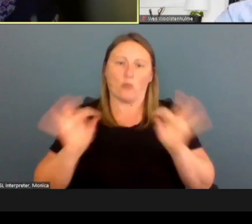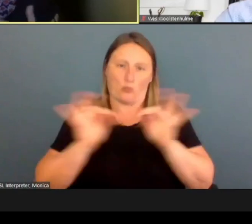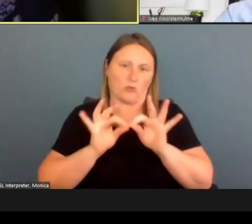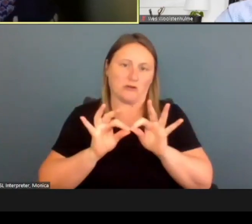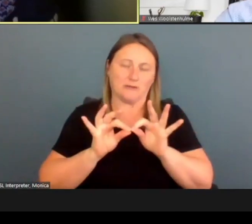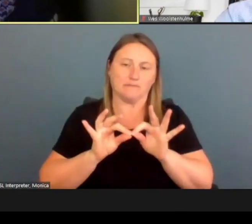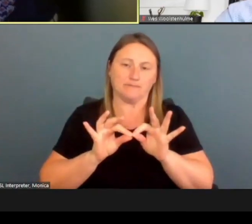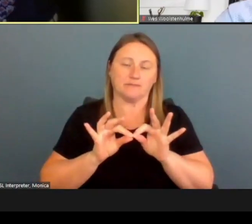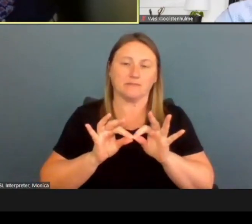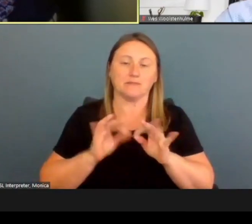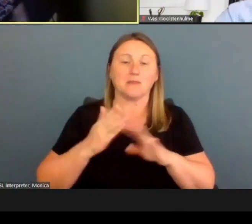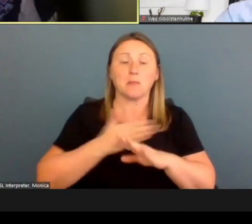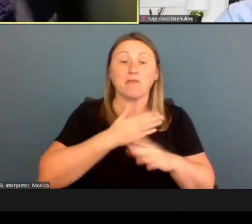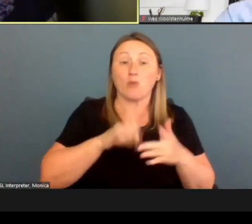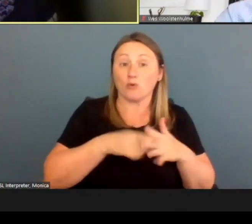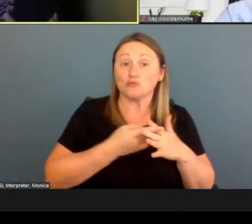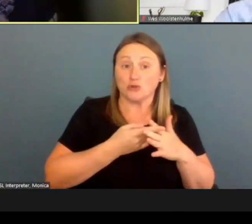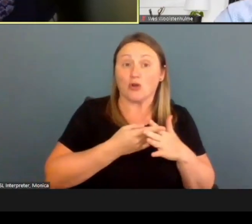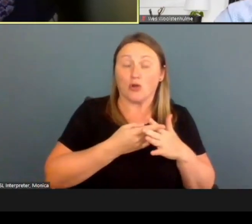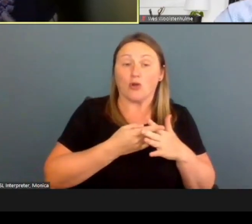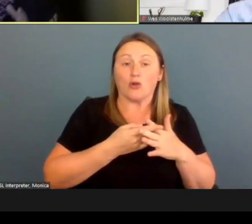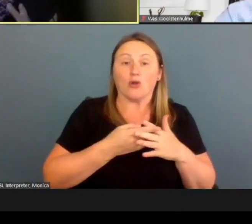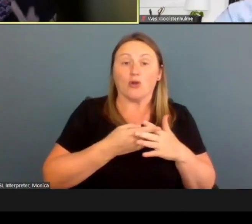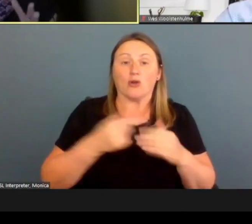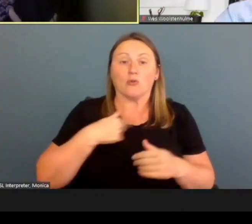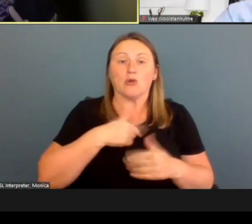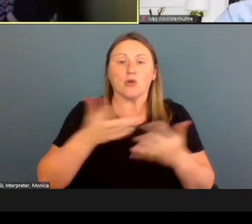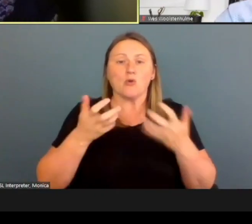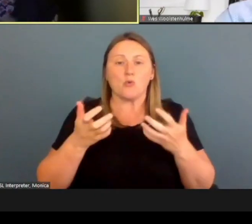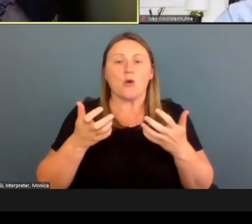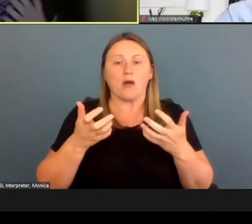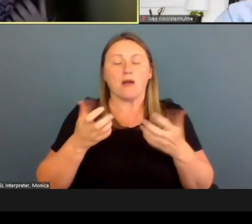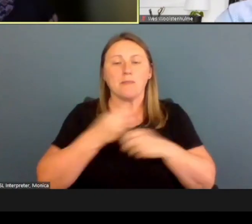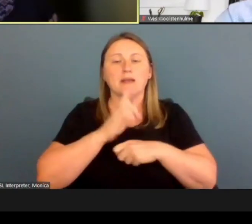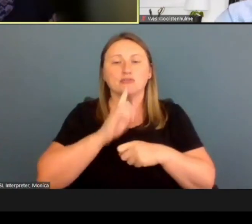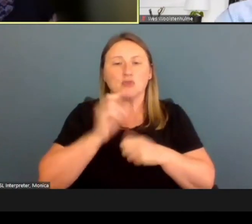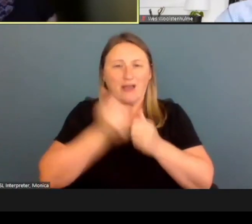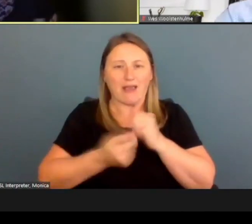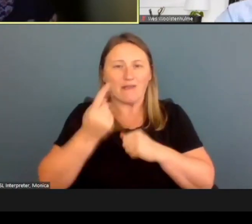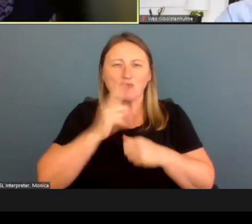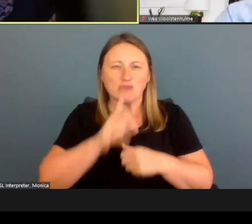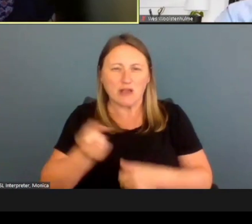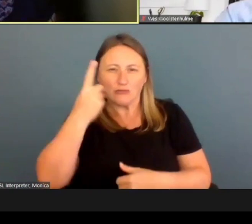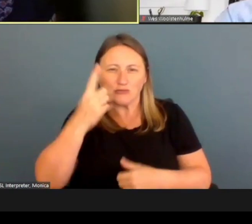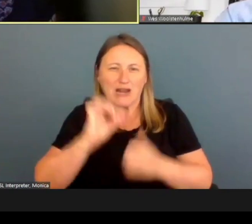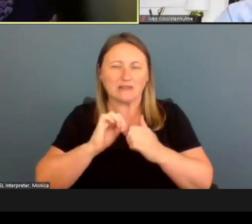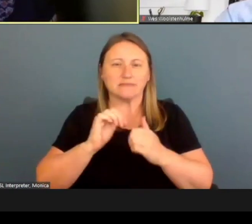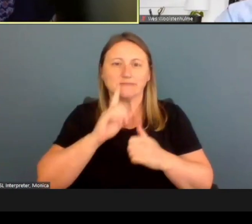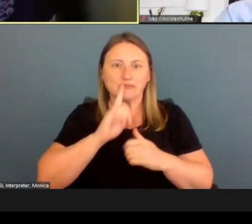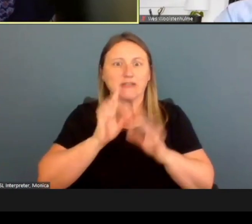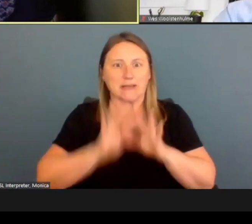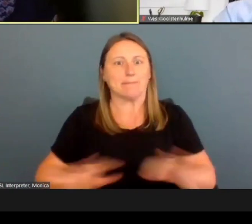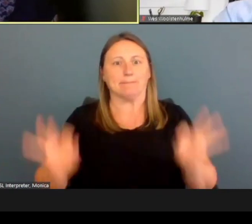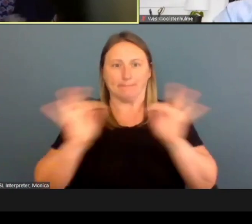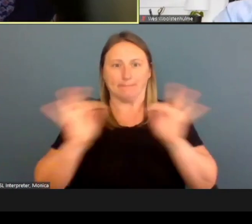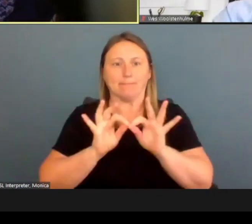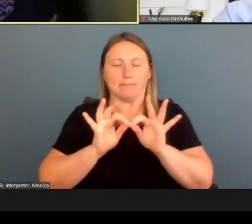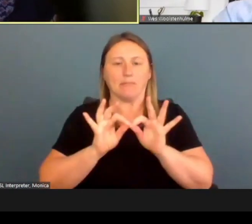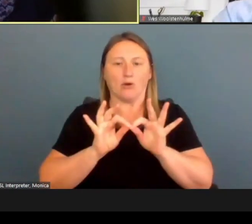Before we get started, we want to make again make sure that everyone understands how important it is to never discourage anyone